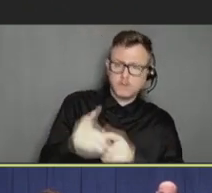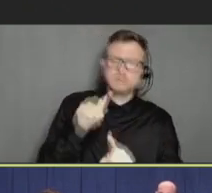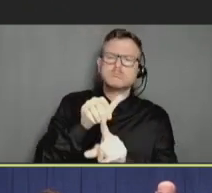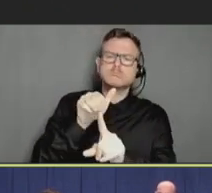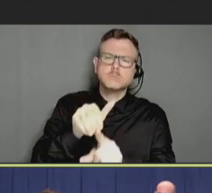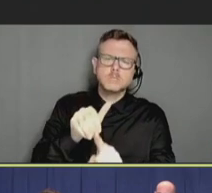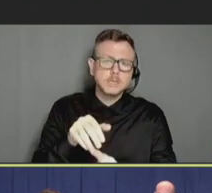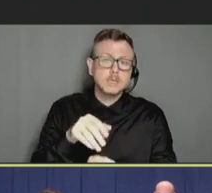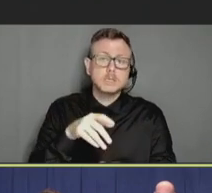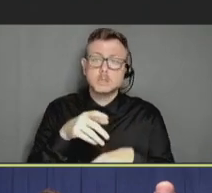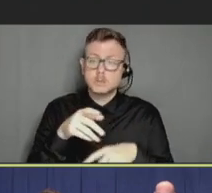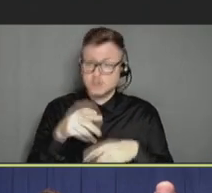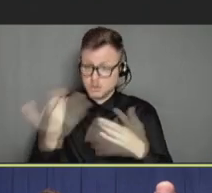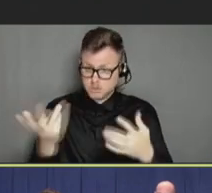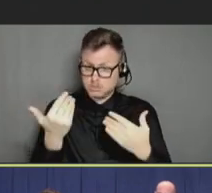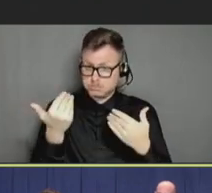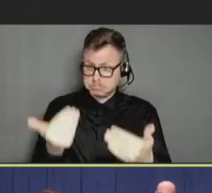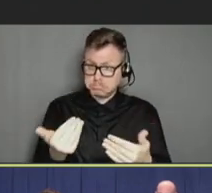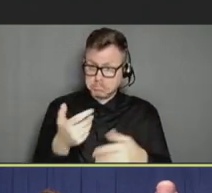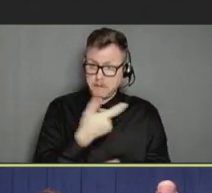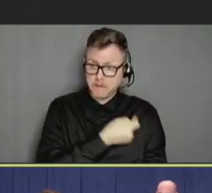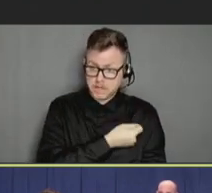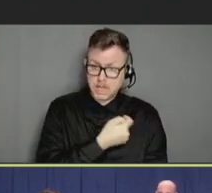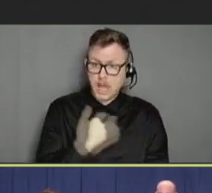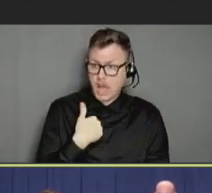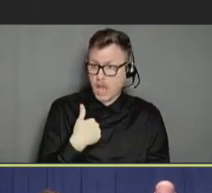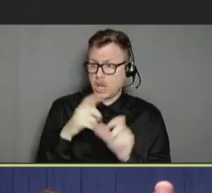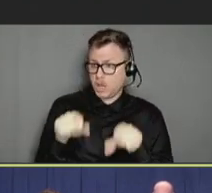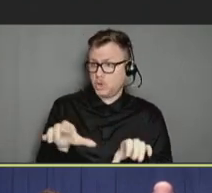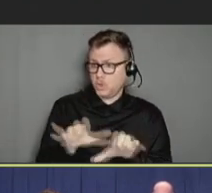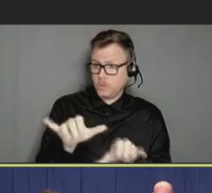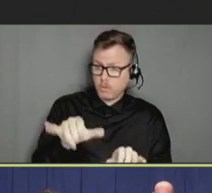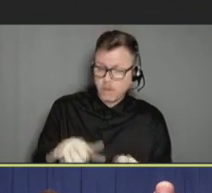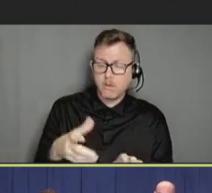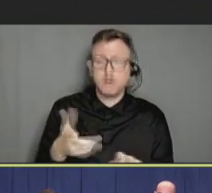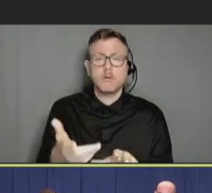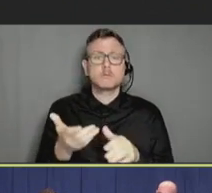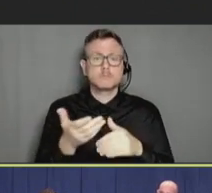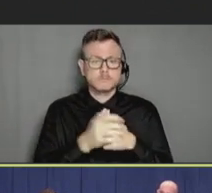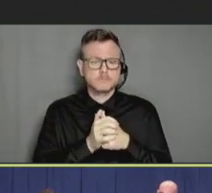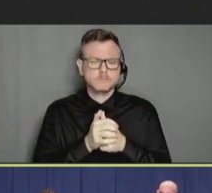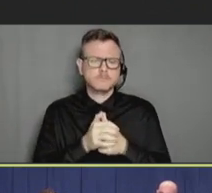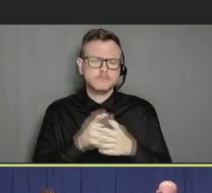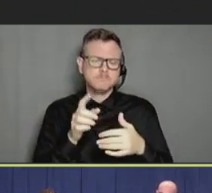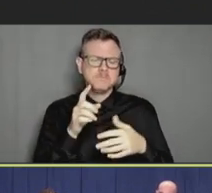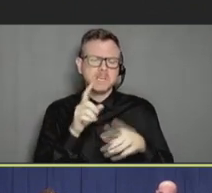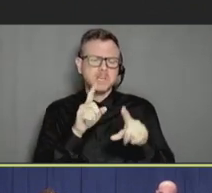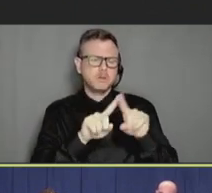"Oh, yeah, somebody gets vaccines. You know, I'm a person who does that. I should probably do this, you know." And so, I think there's a number of ways that can signal the patients